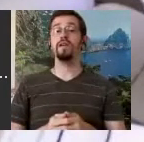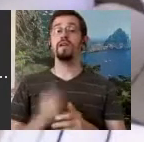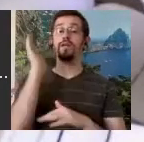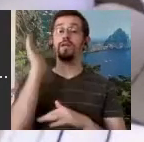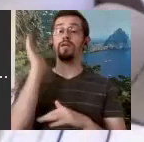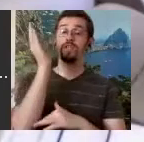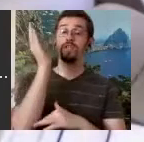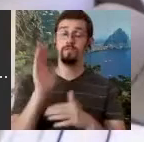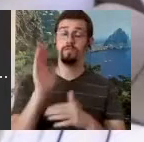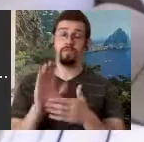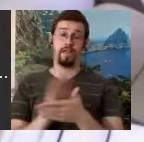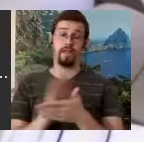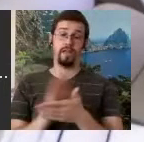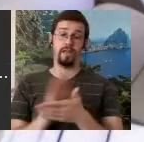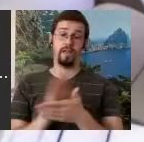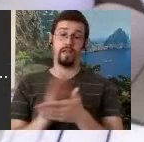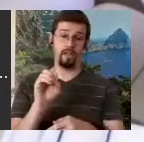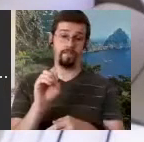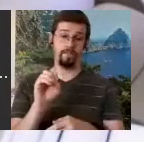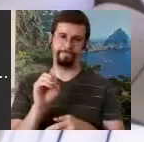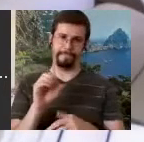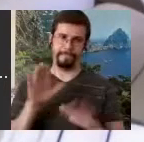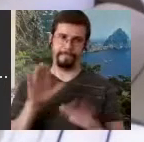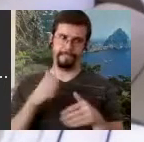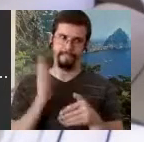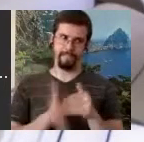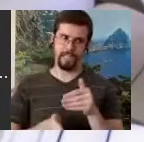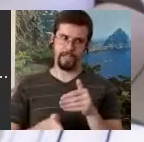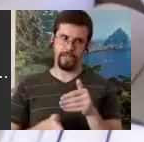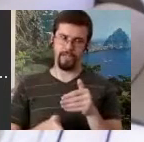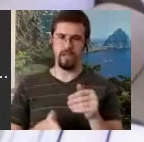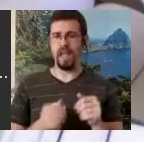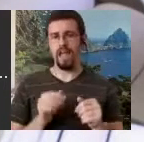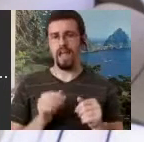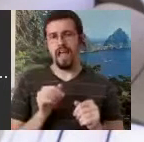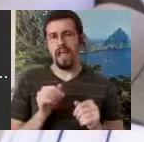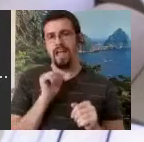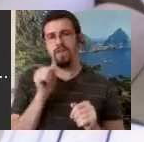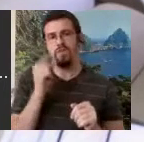not complete just as nobody's really ever will be because there's always more